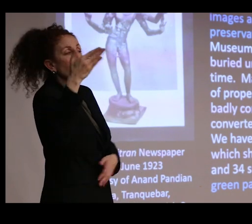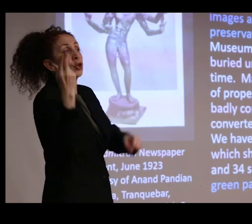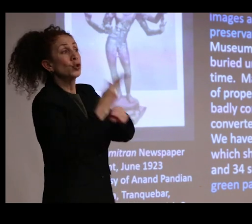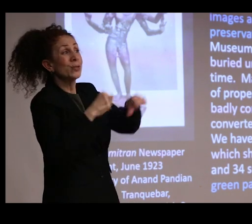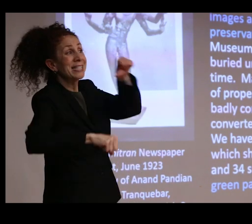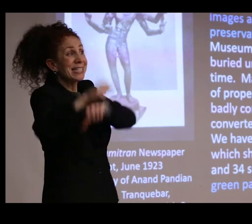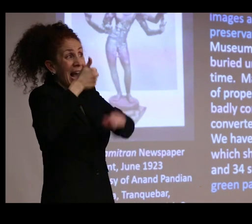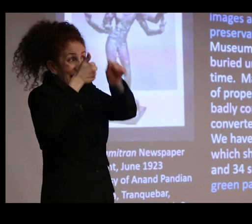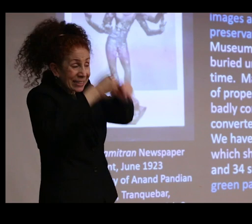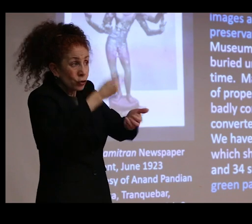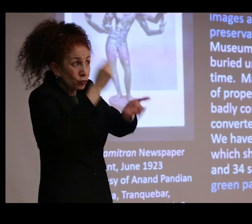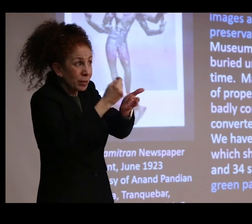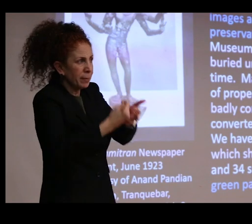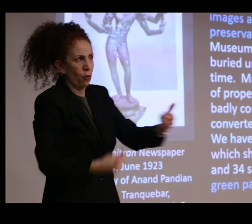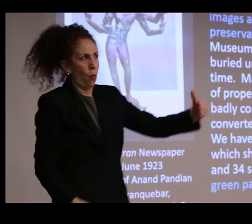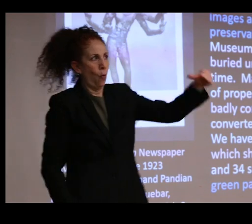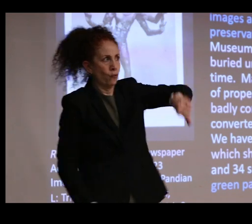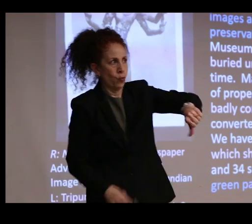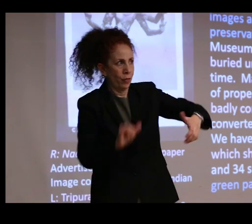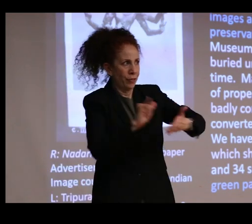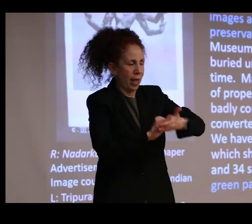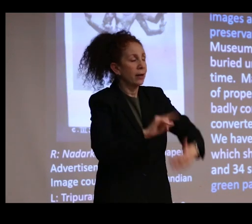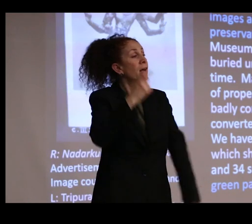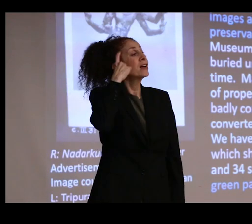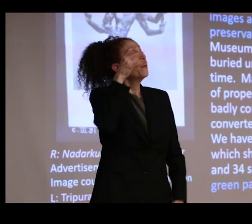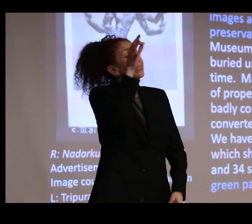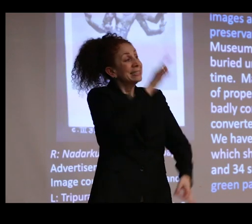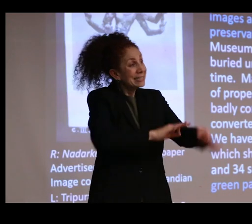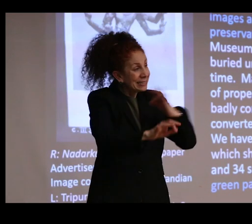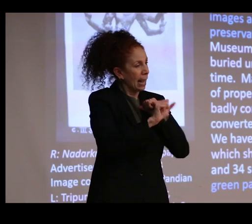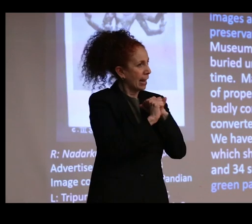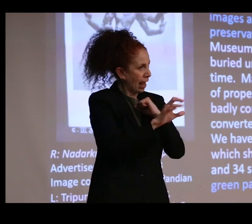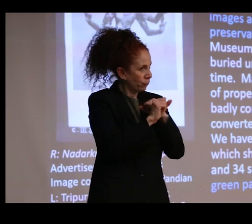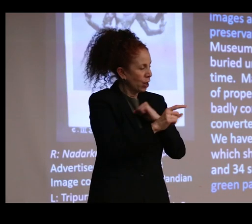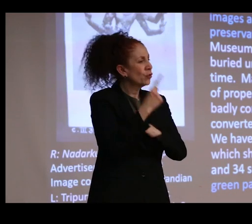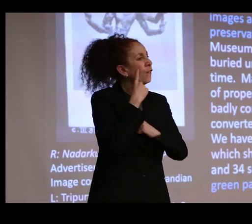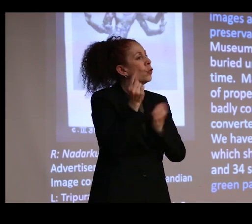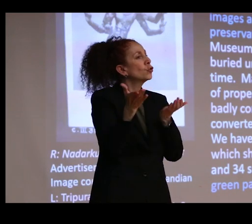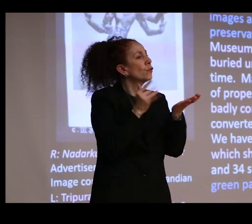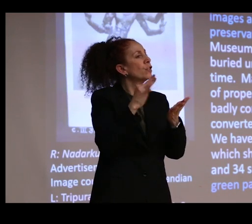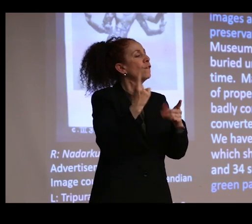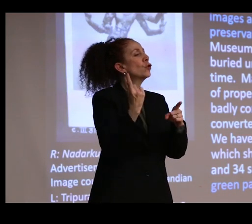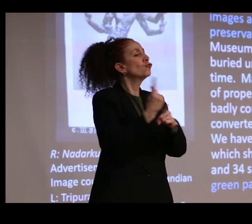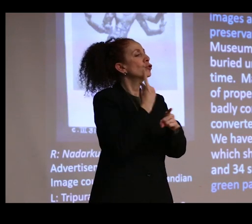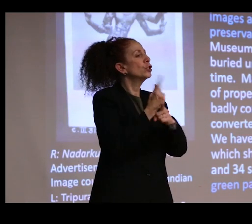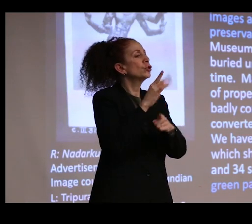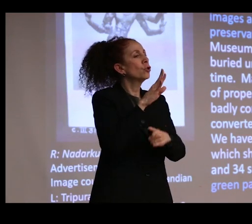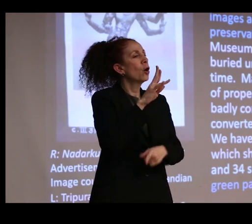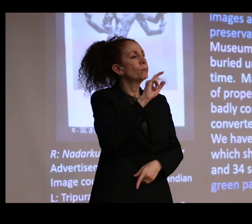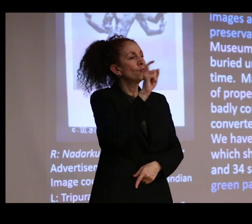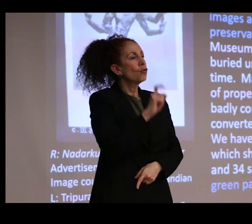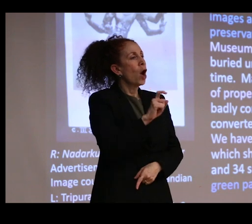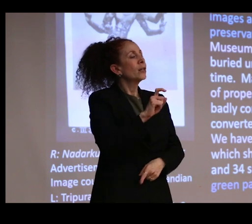being undertaken. The government advertised instead for the services of a traditional bronze caster with this rather